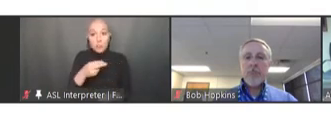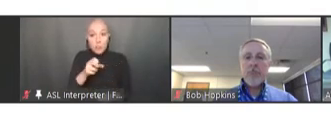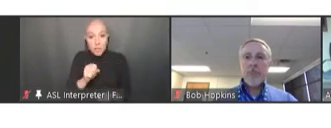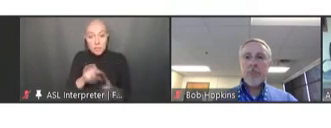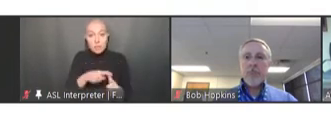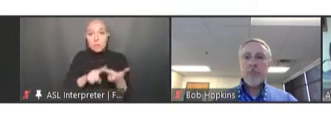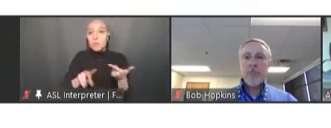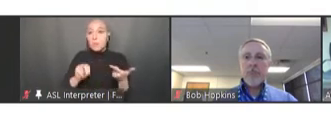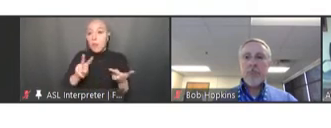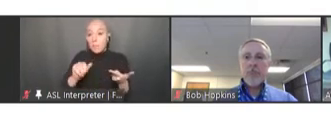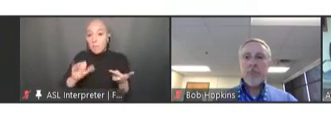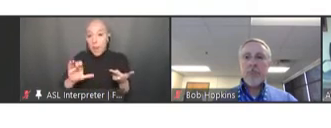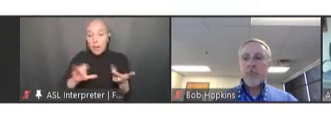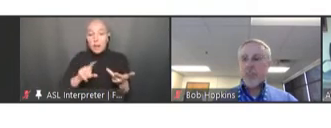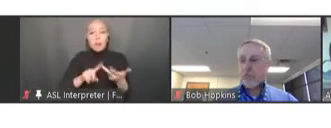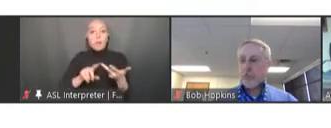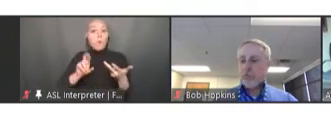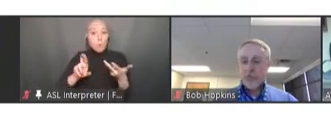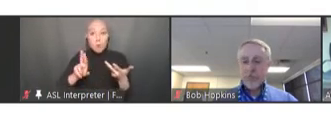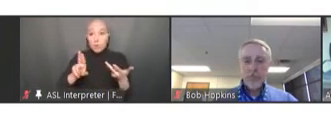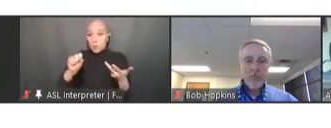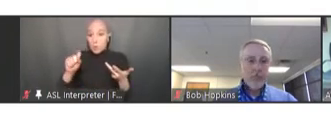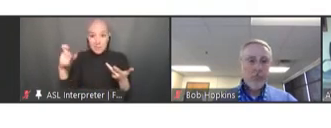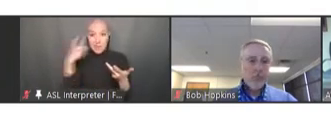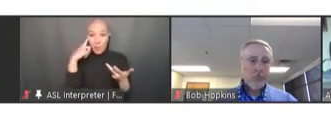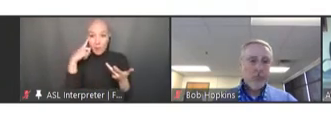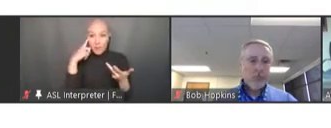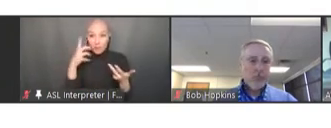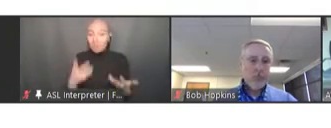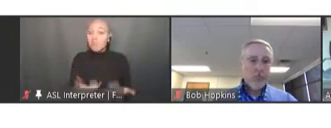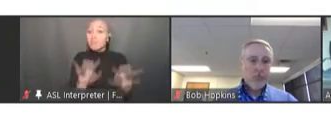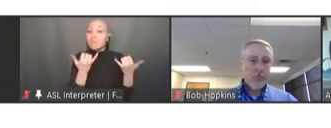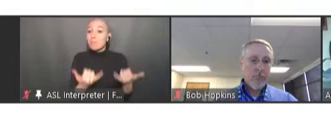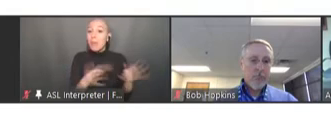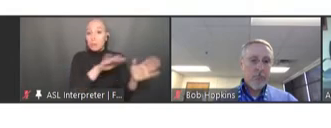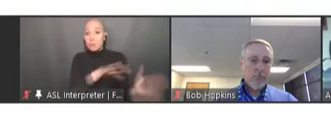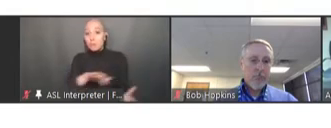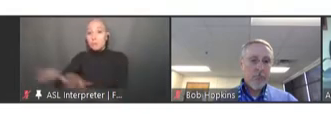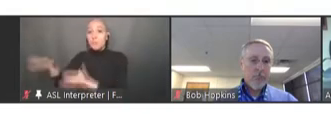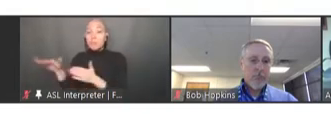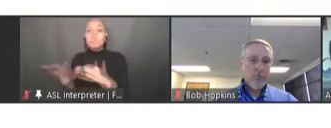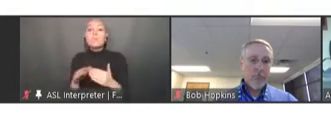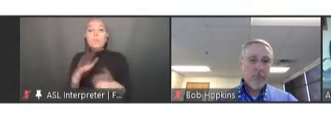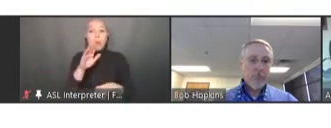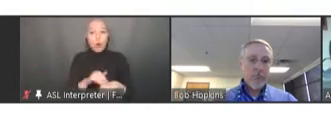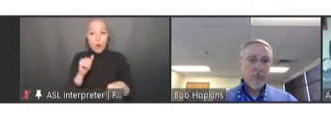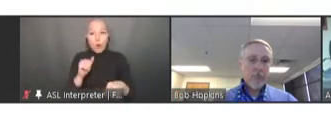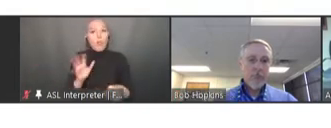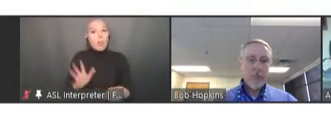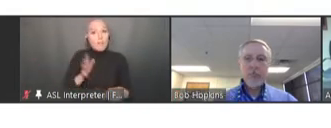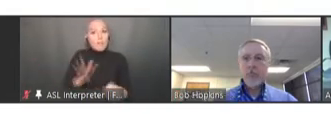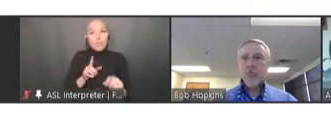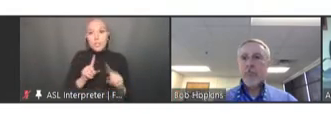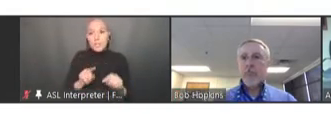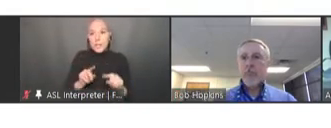So, with that, I'd like to proceed with roll call for today's meeting. I'm going to take the official attendance and call off each of the names of the